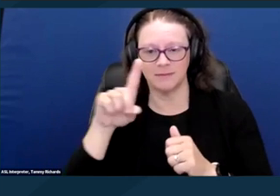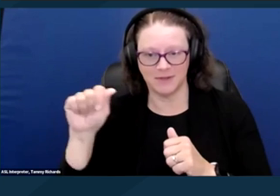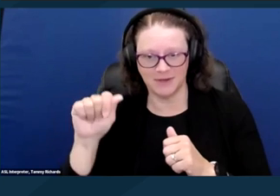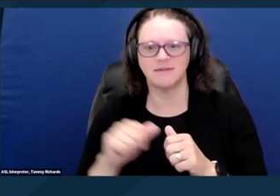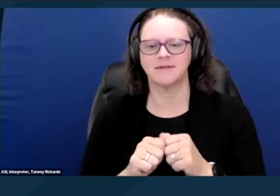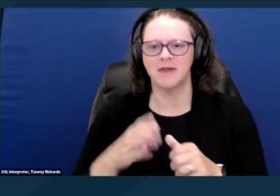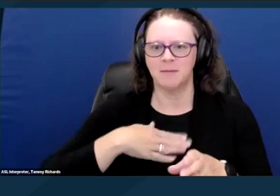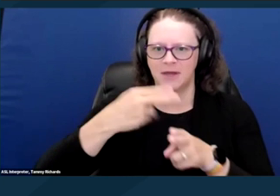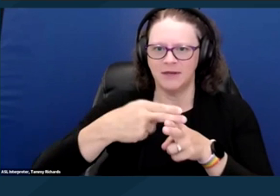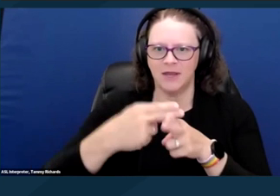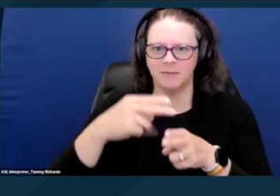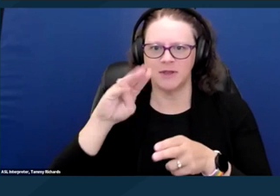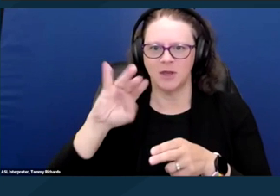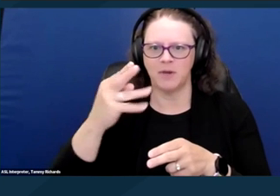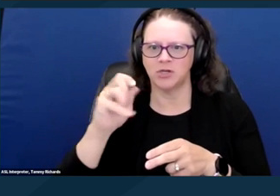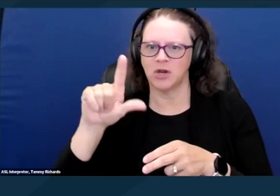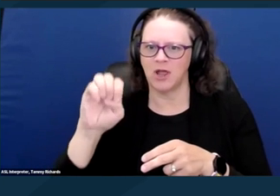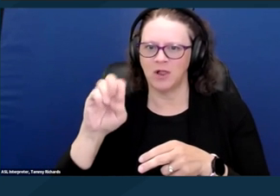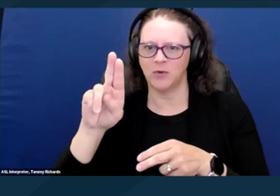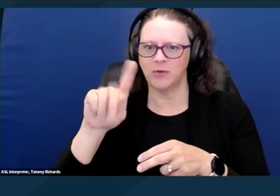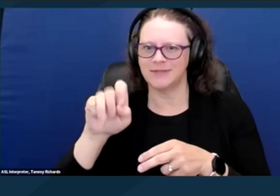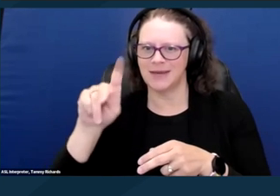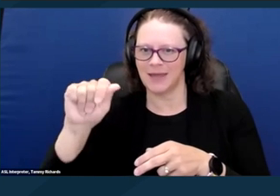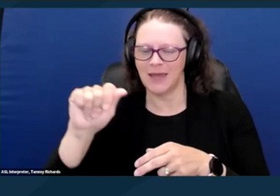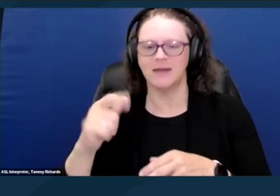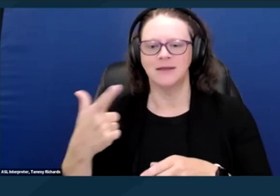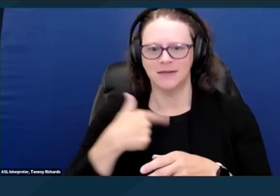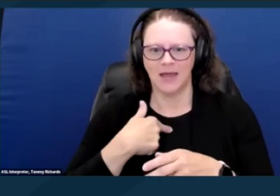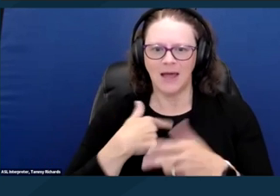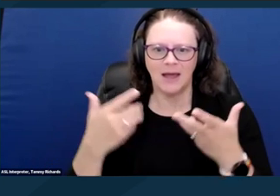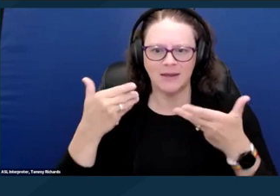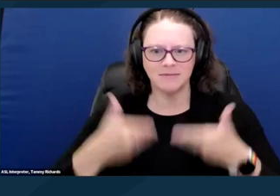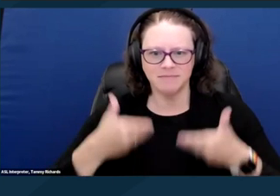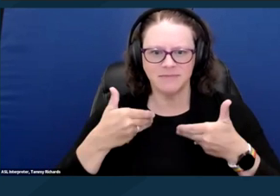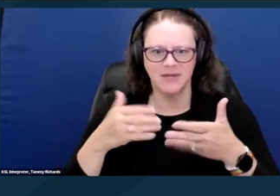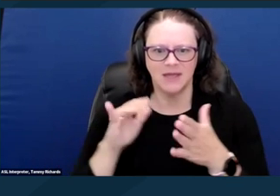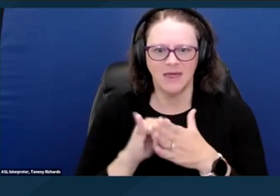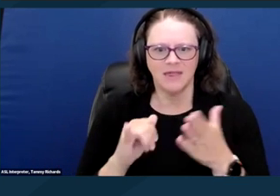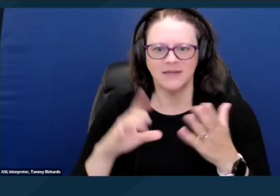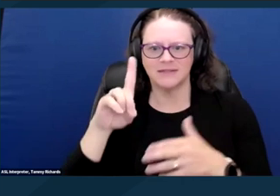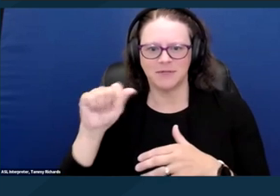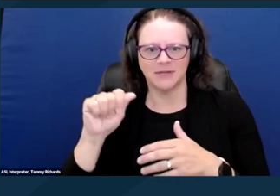DREDF is a national nonprofit law and policy center based in Berkeley, California,